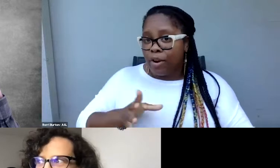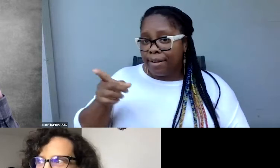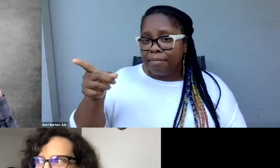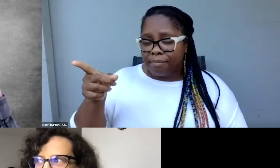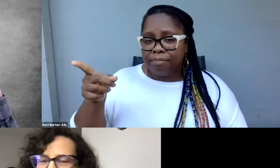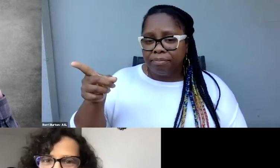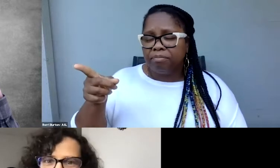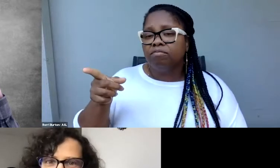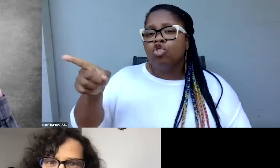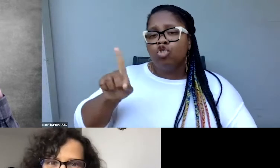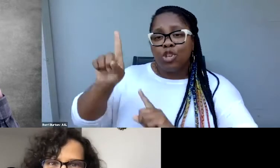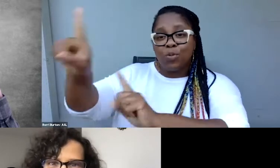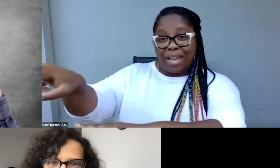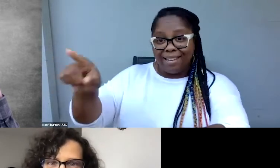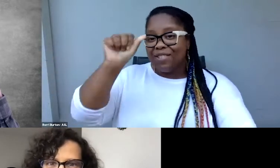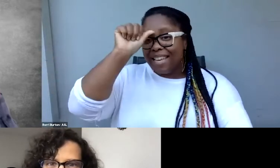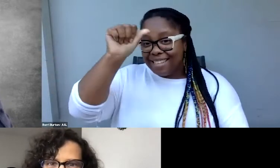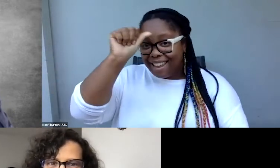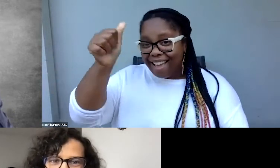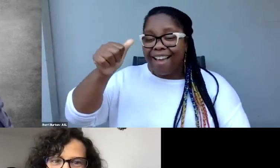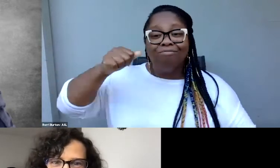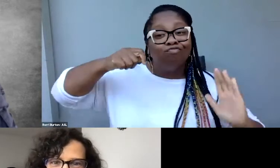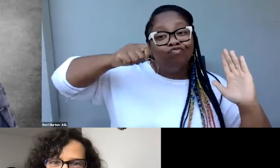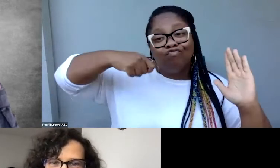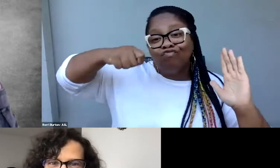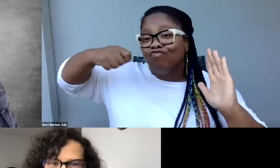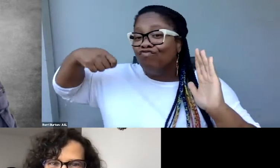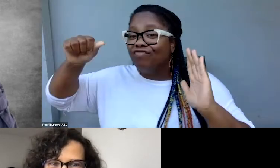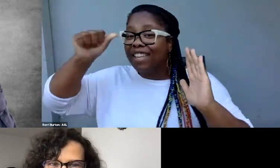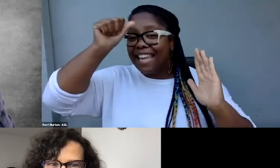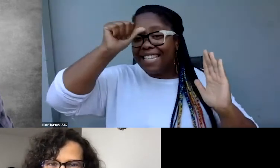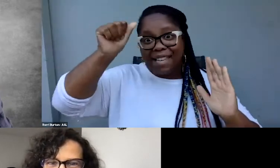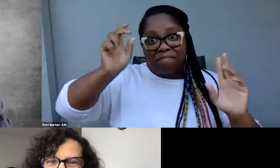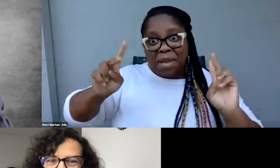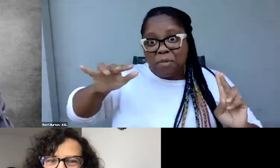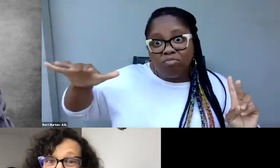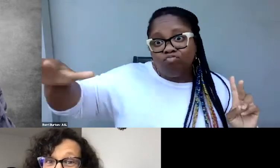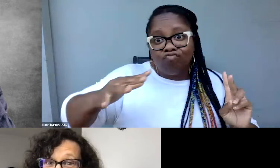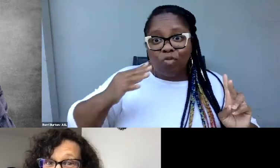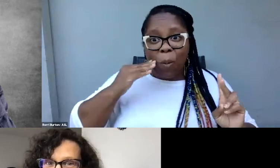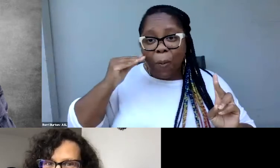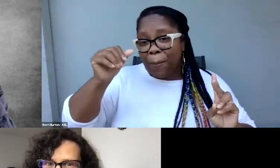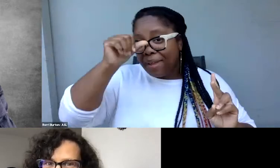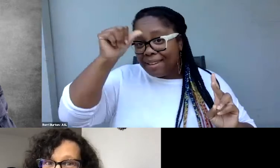She went to India and filmed Indian people in India. And the budget captions,